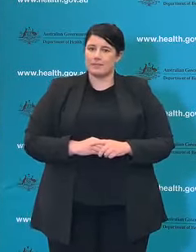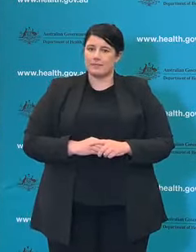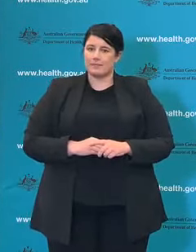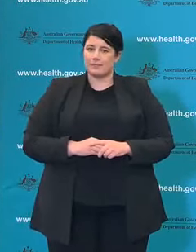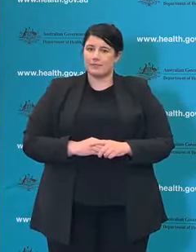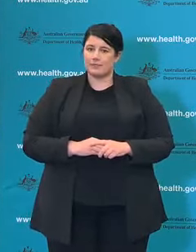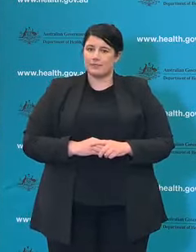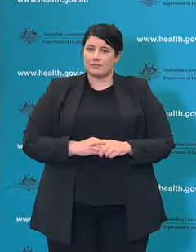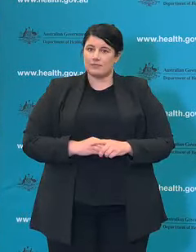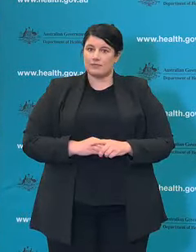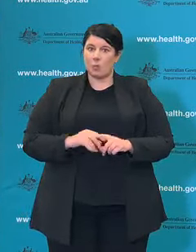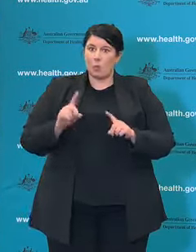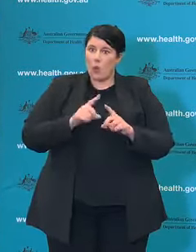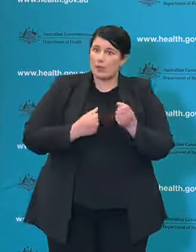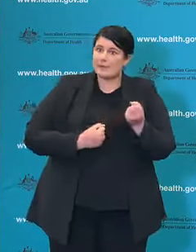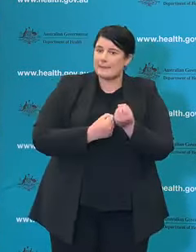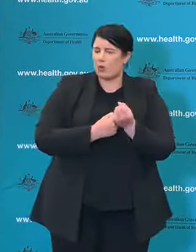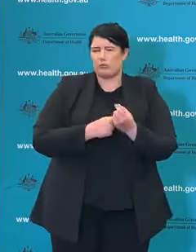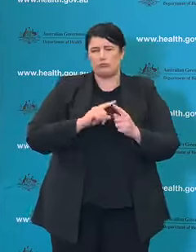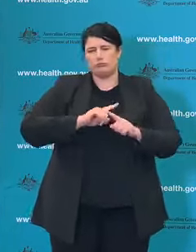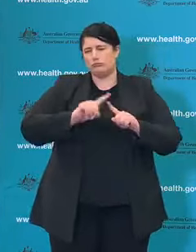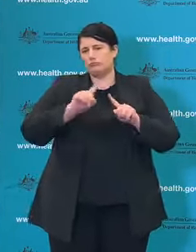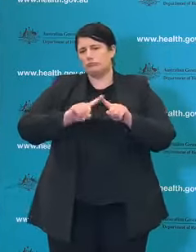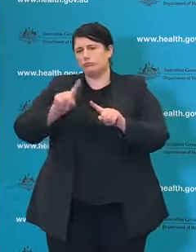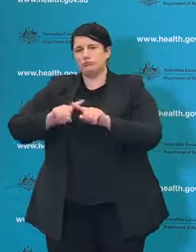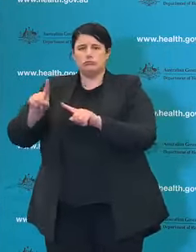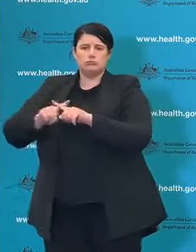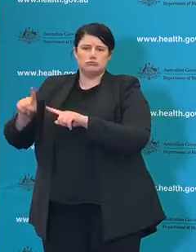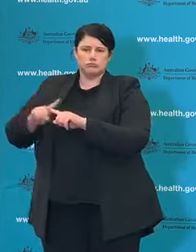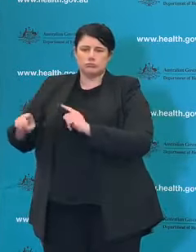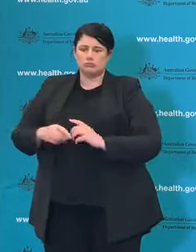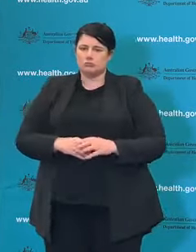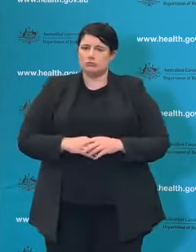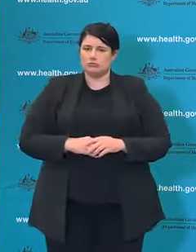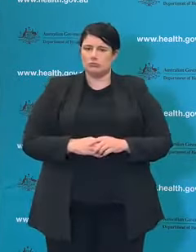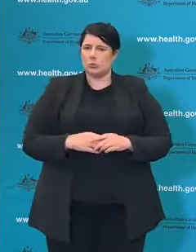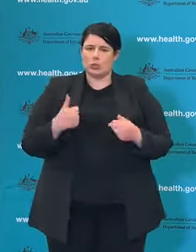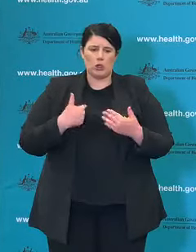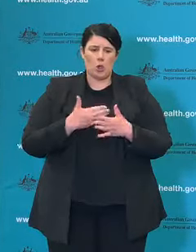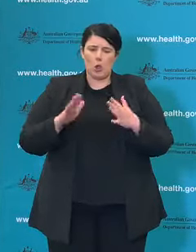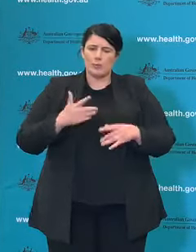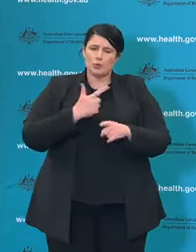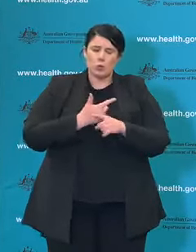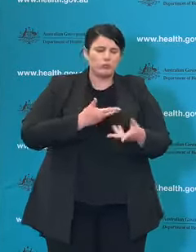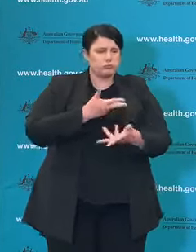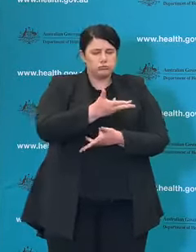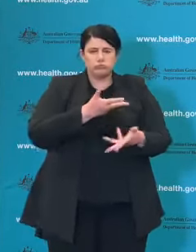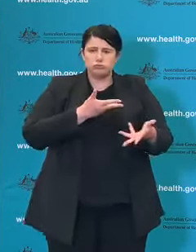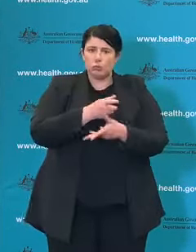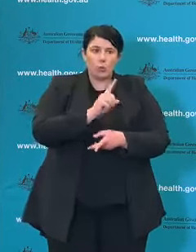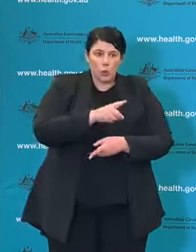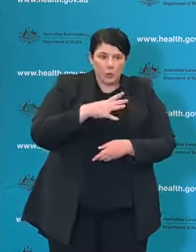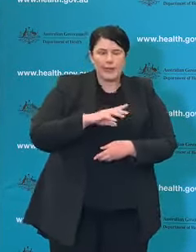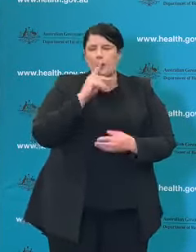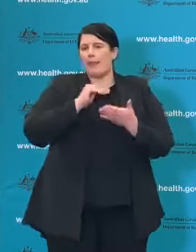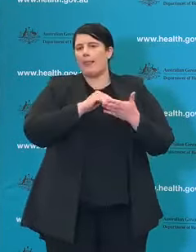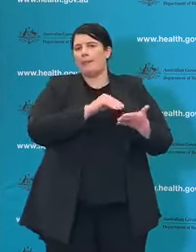very, very wide-ranging and there is an open book of support for our colleagues down in Victoria but one of the specific things